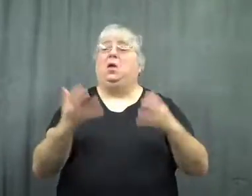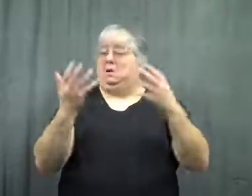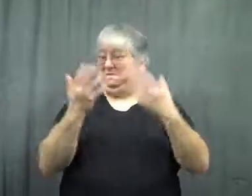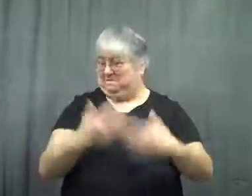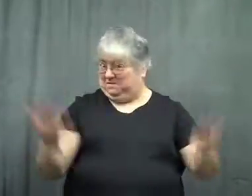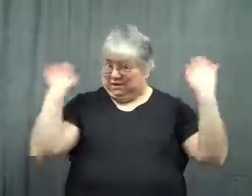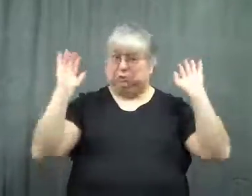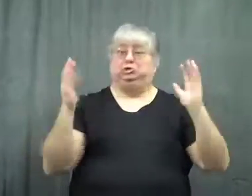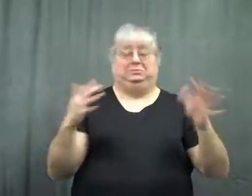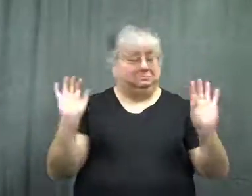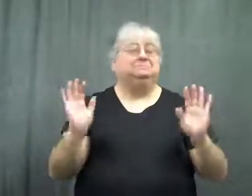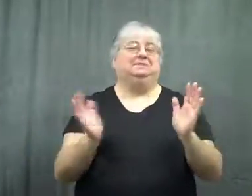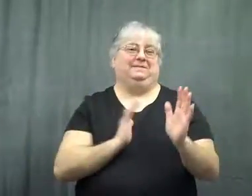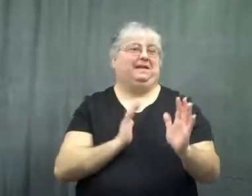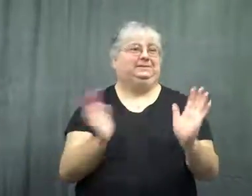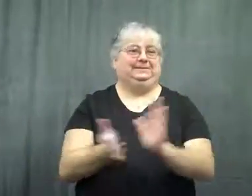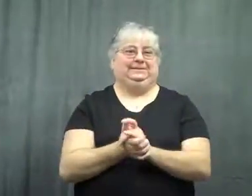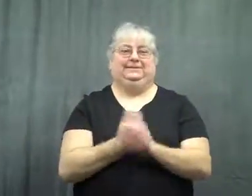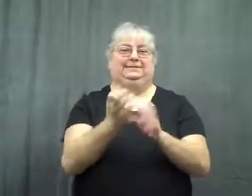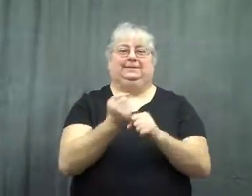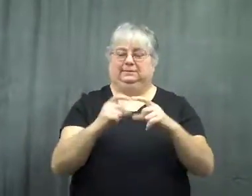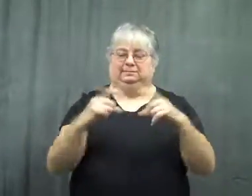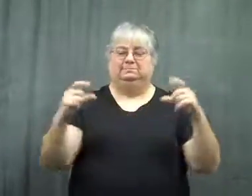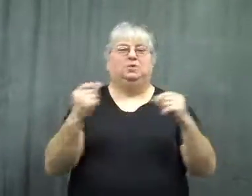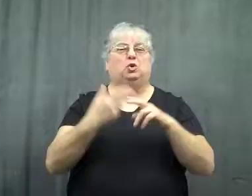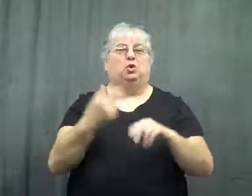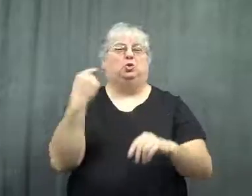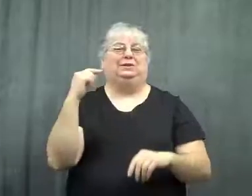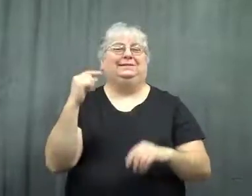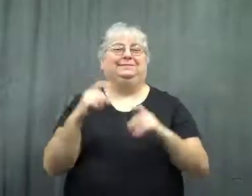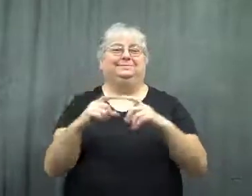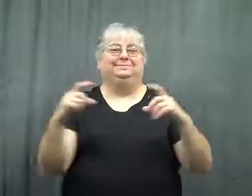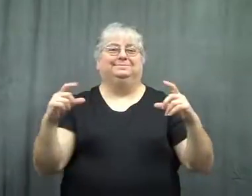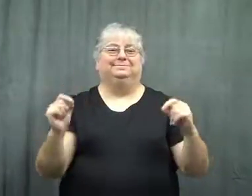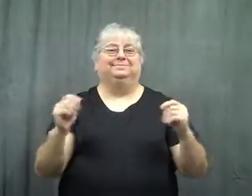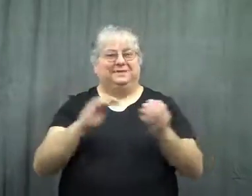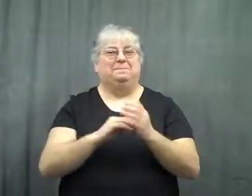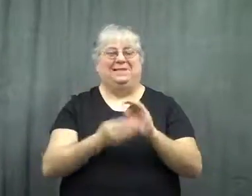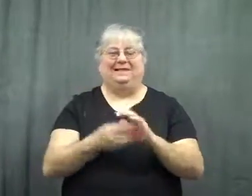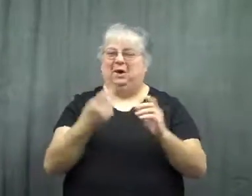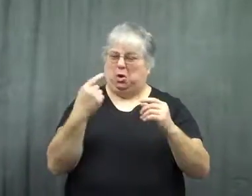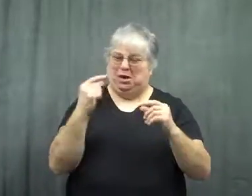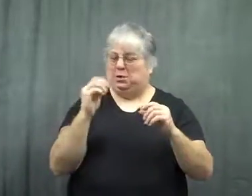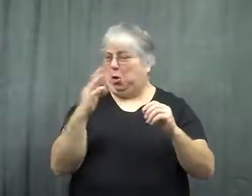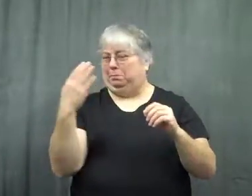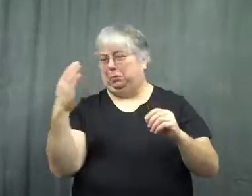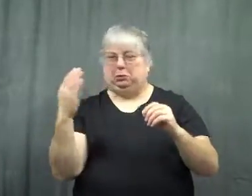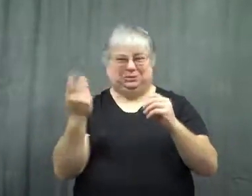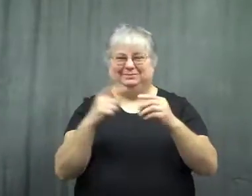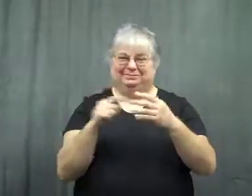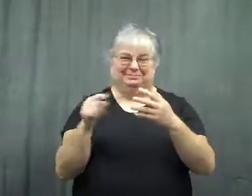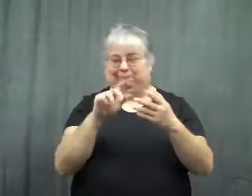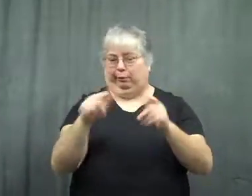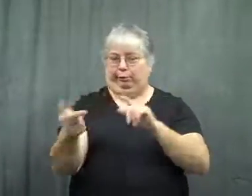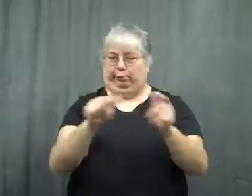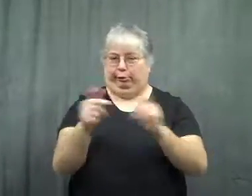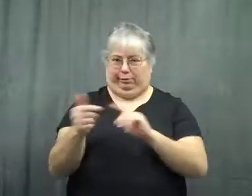After it was over, we were getting our green cards, green or blue, it alternated.